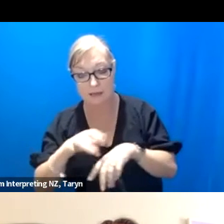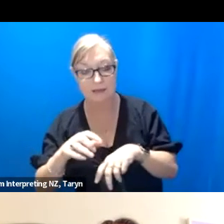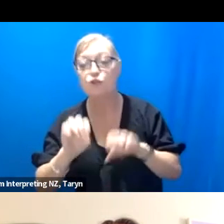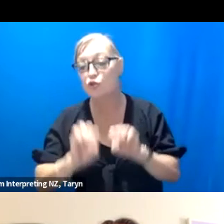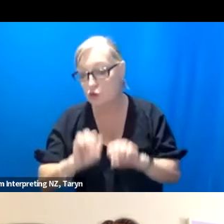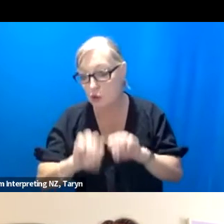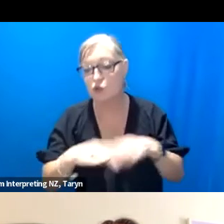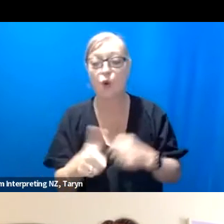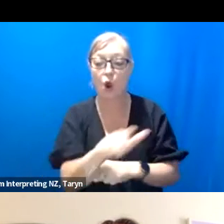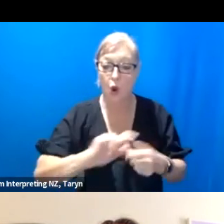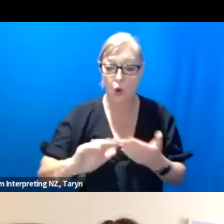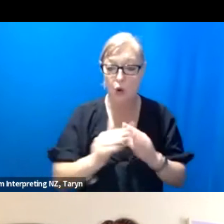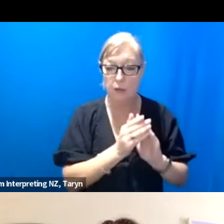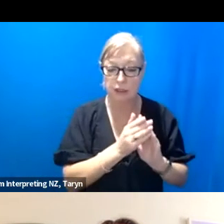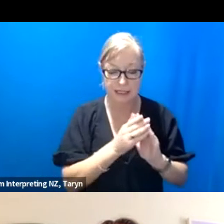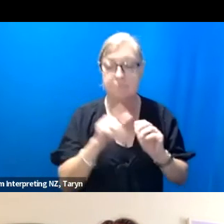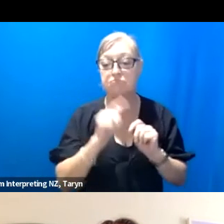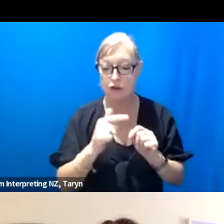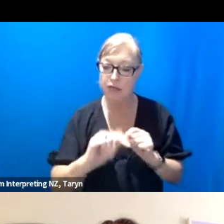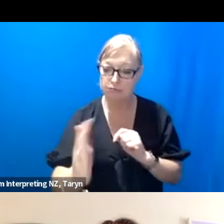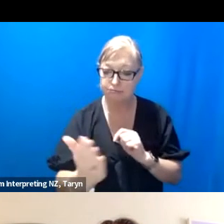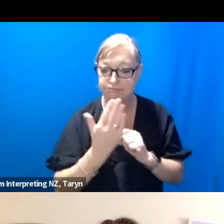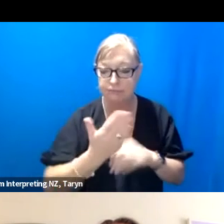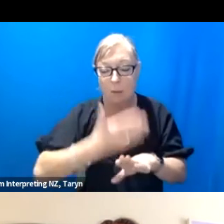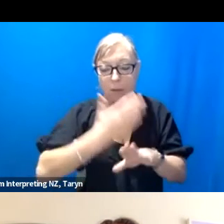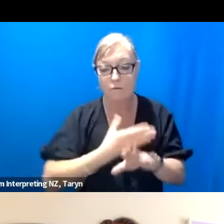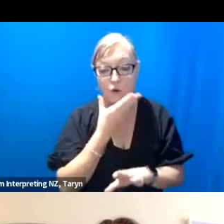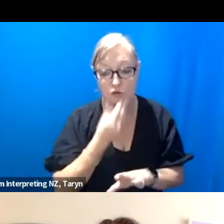what's kind of next for me, before Christmas anyway, there's a little bit of that.